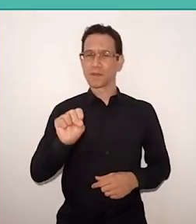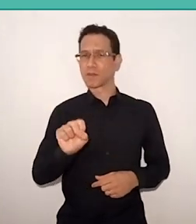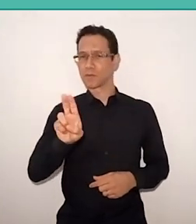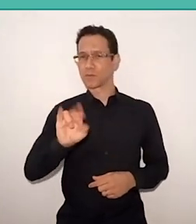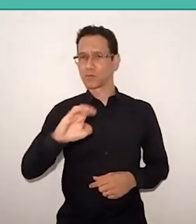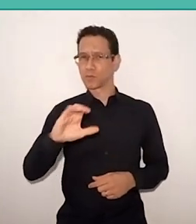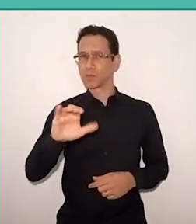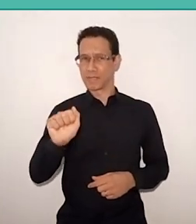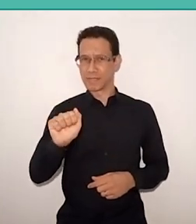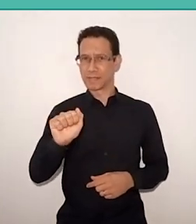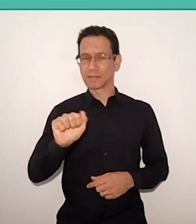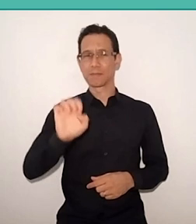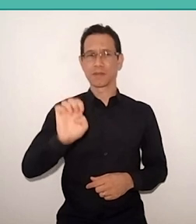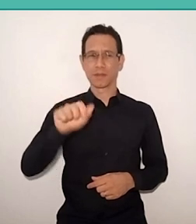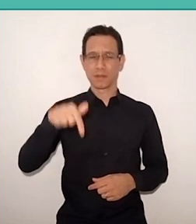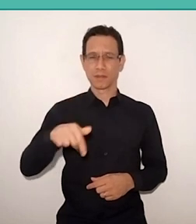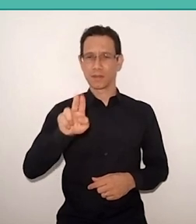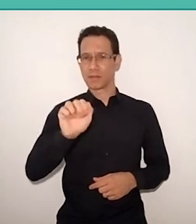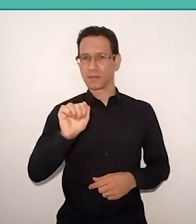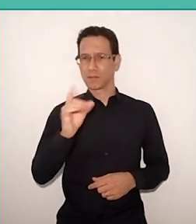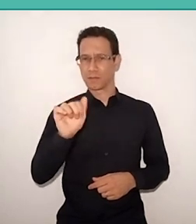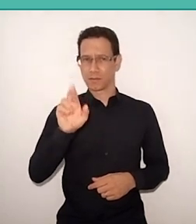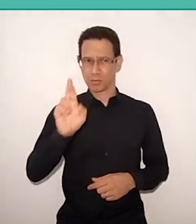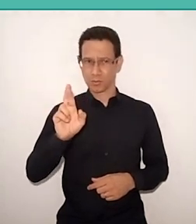from Ecuador, from Mexico and Brazil.